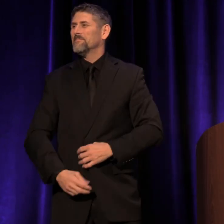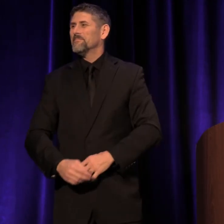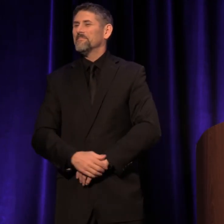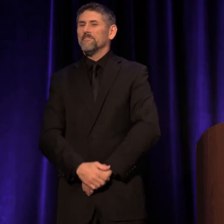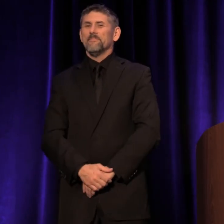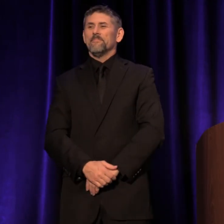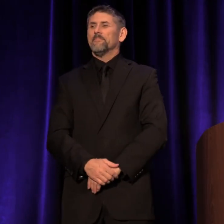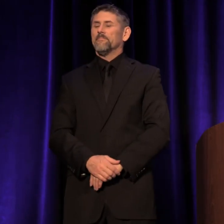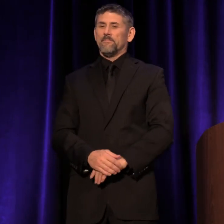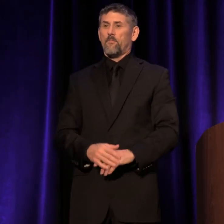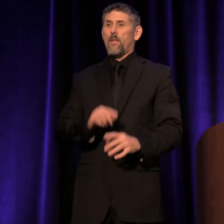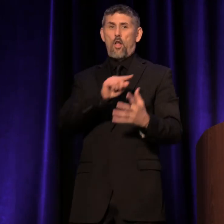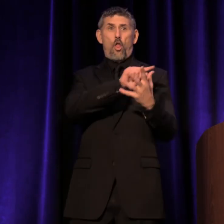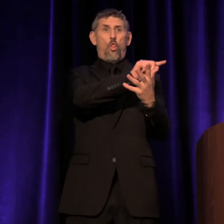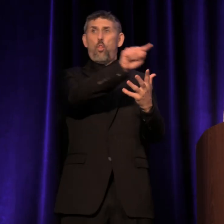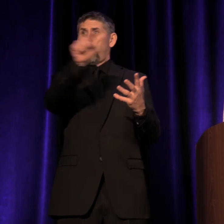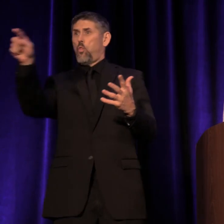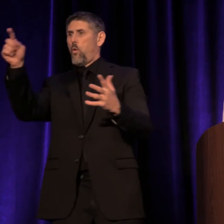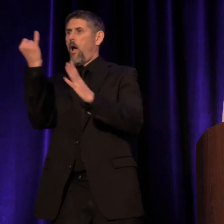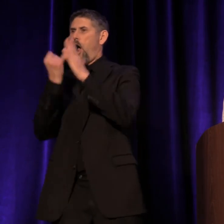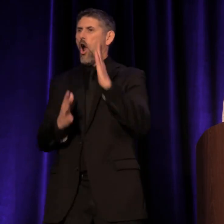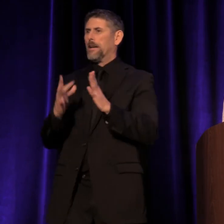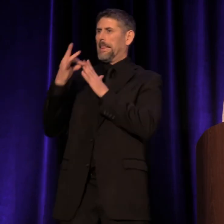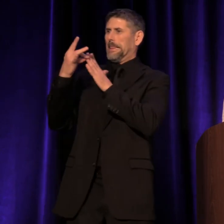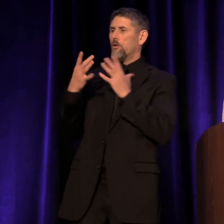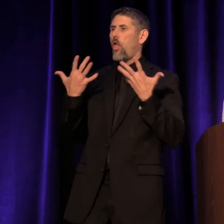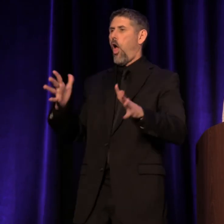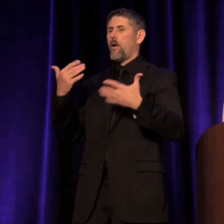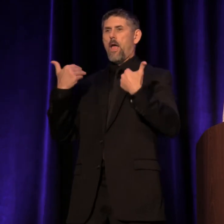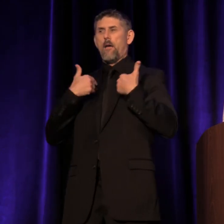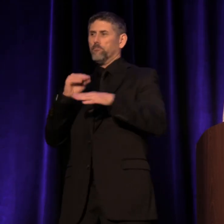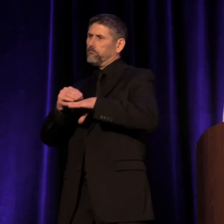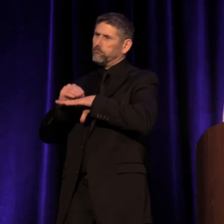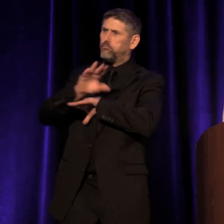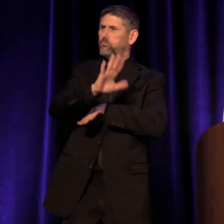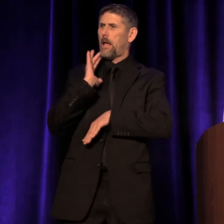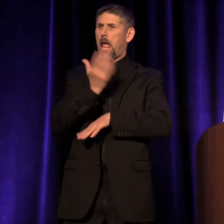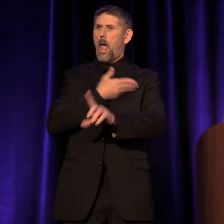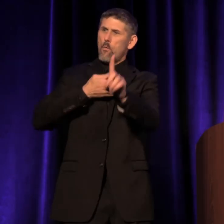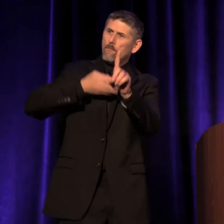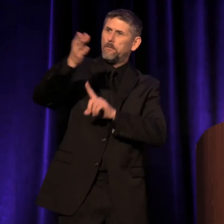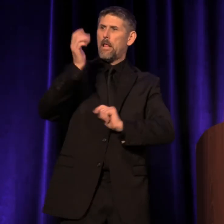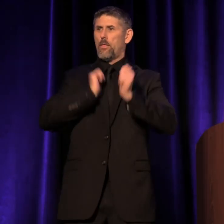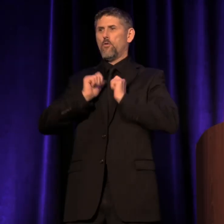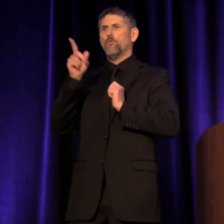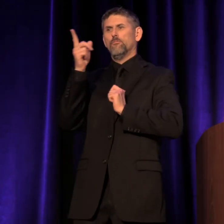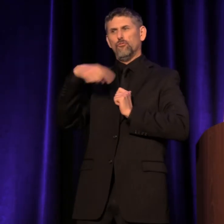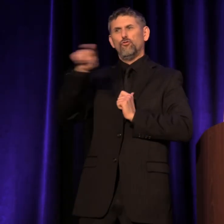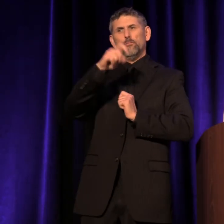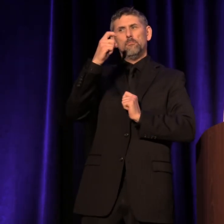These are the artists and leaders who are already having a major impact on our field and you should know them.